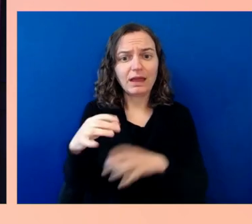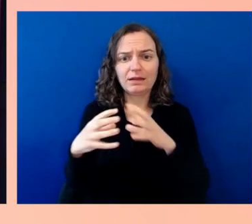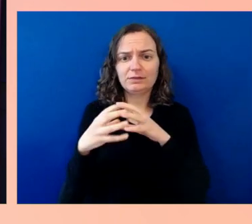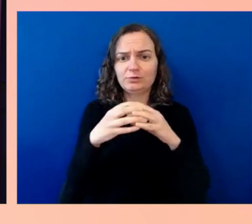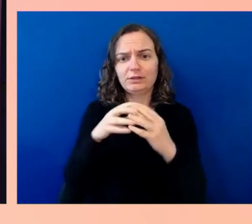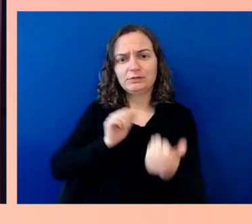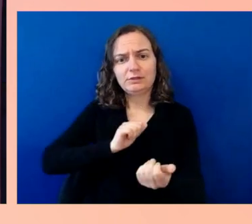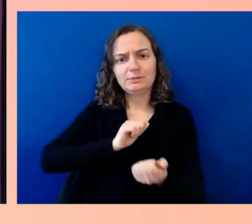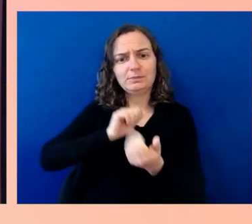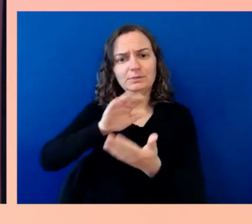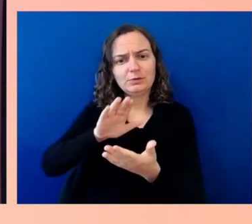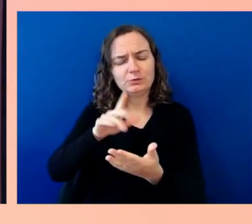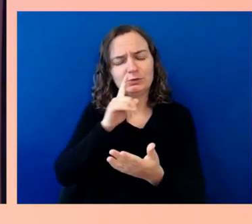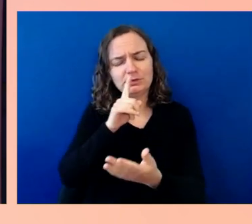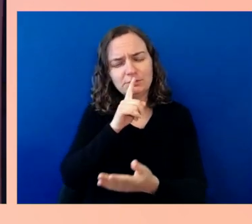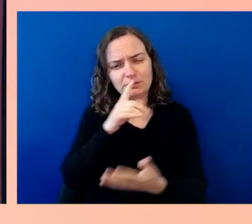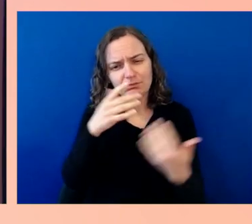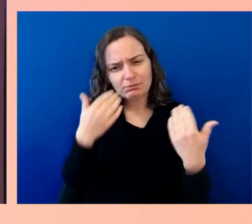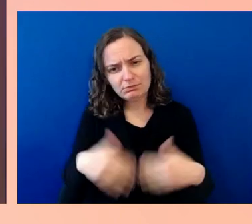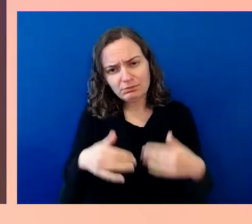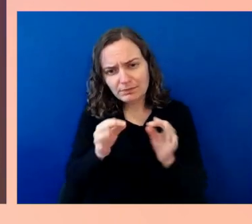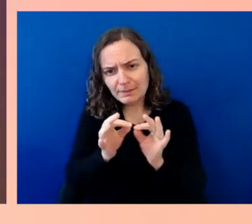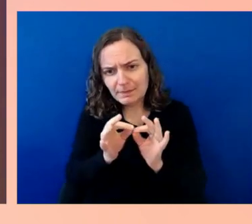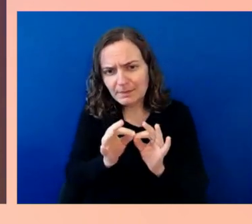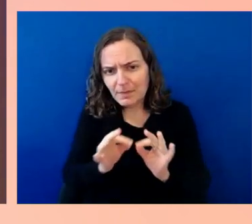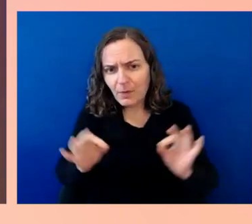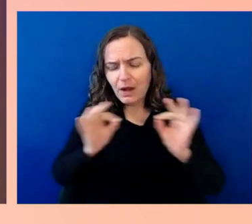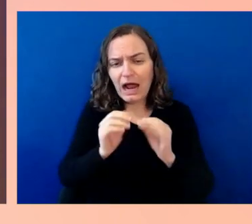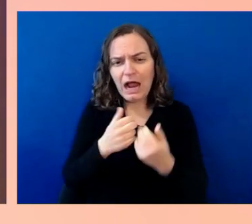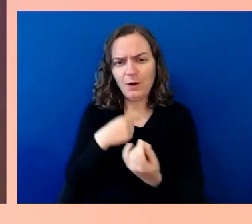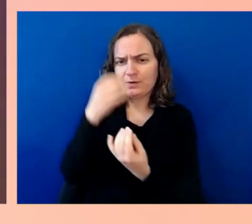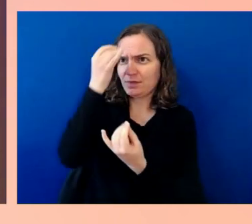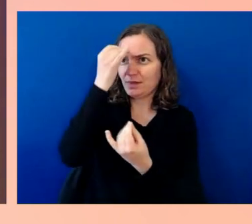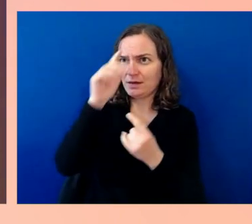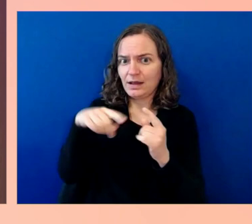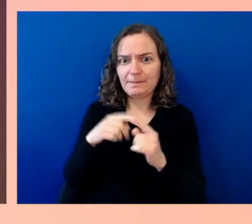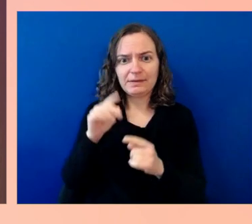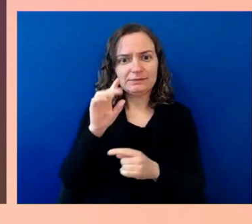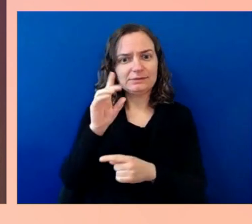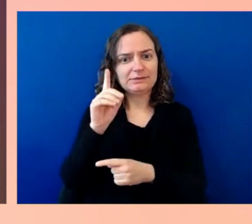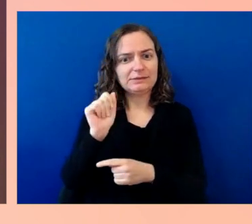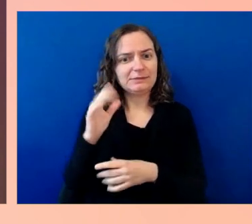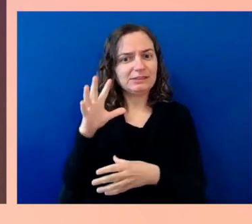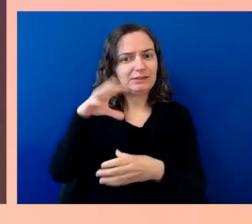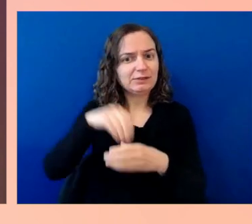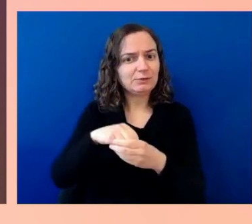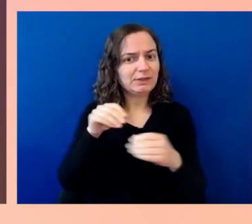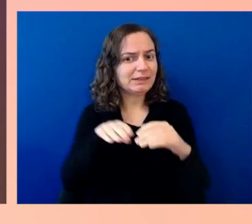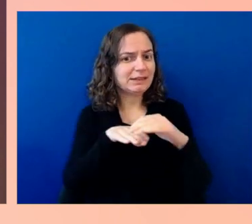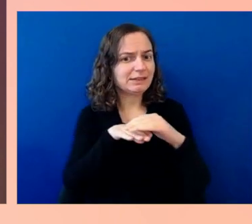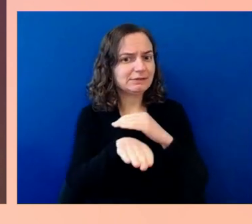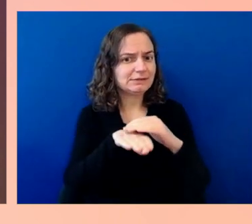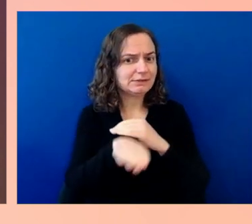disability inclusion and accessibility. With that, we pivot to the conversation that